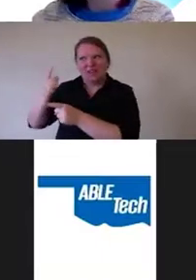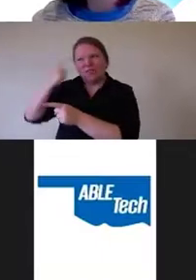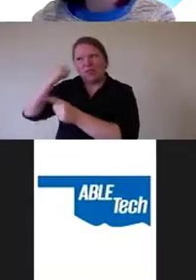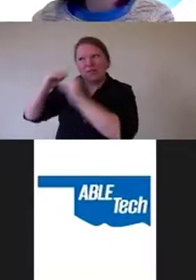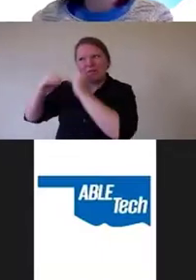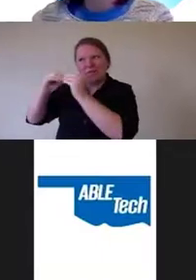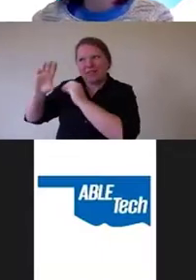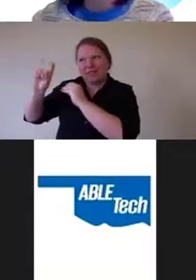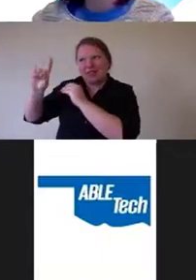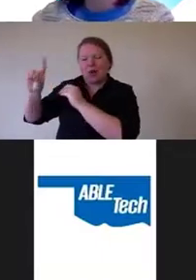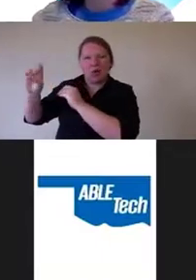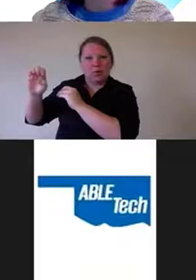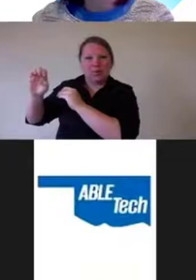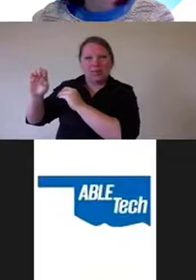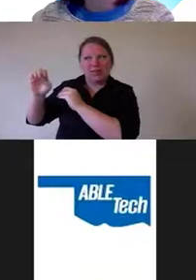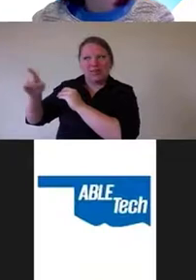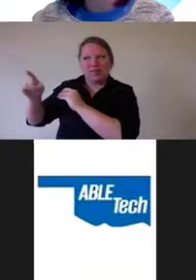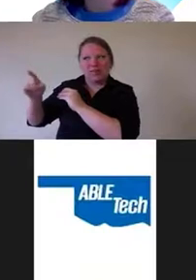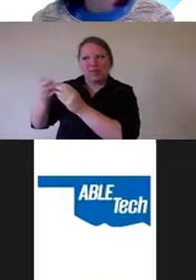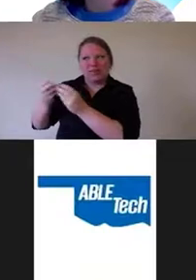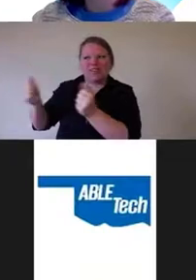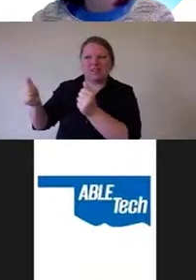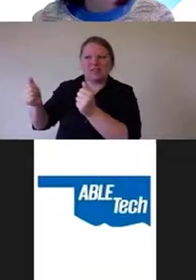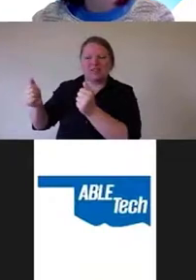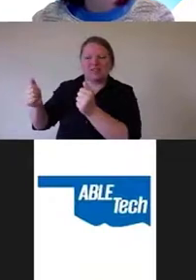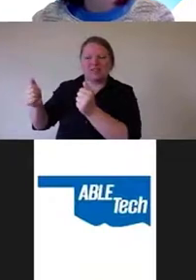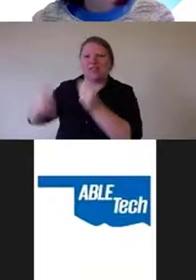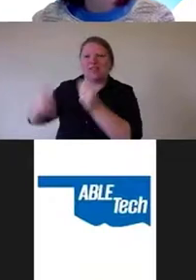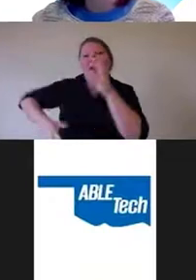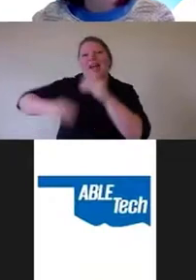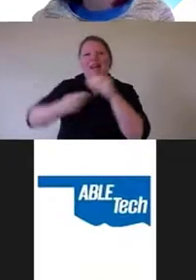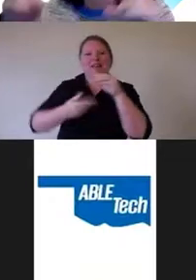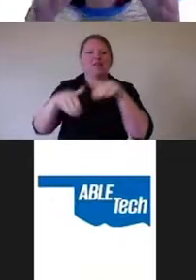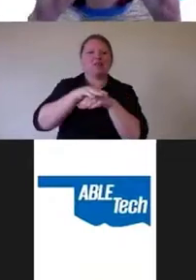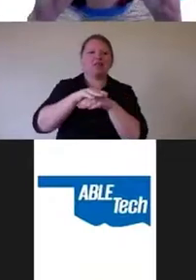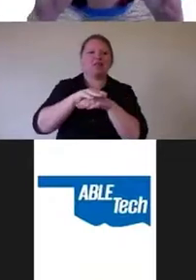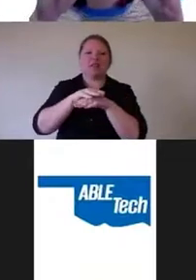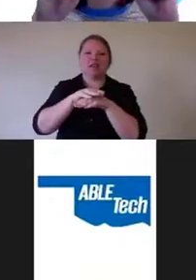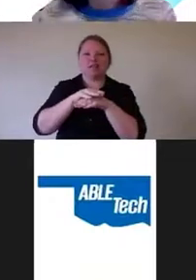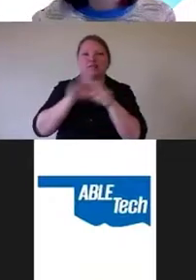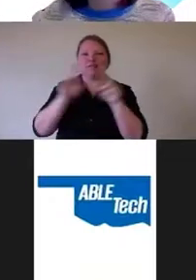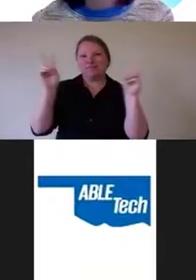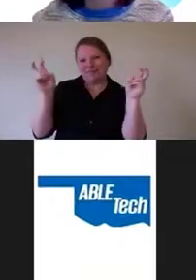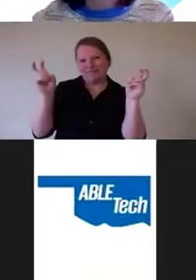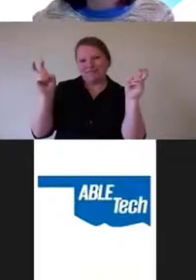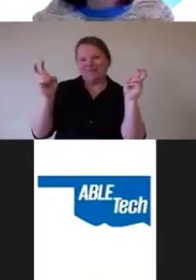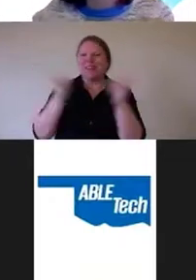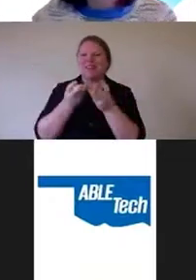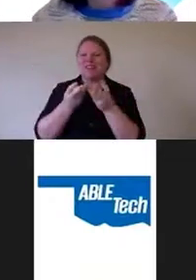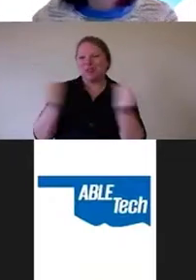they they solved it by installing an overlay solved in air quotes.